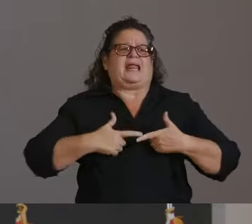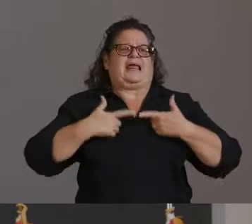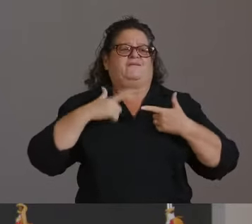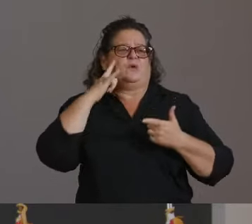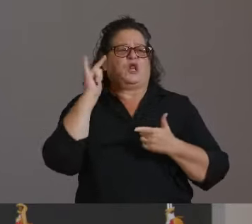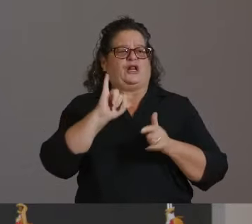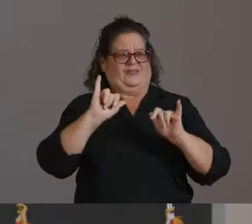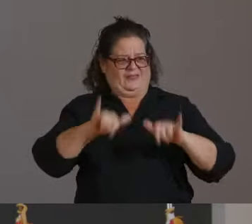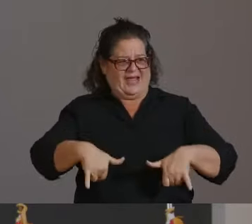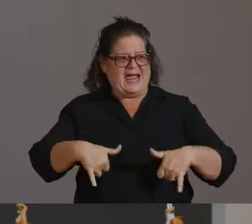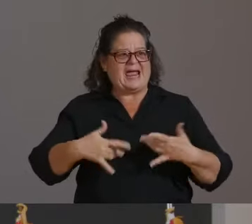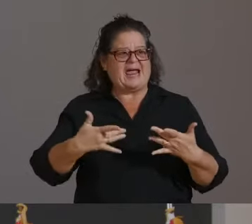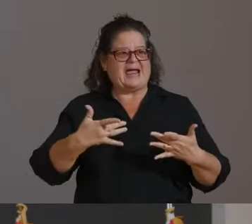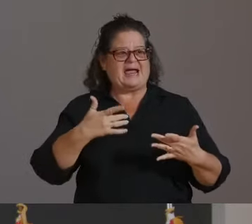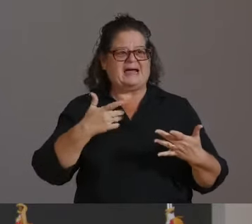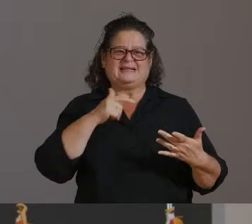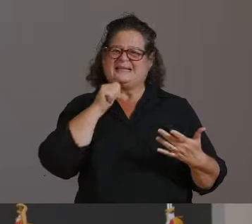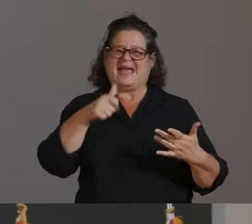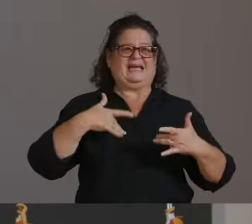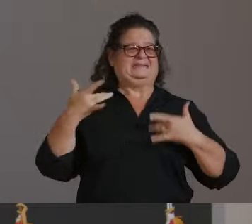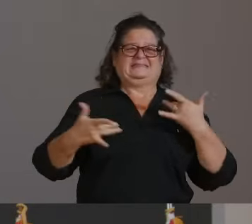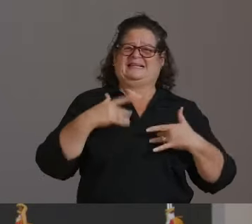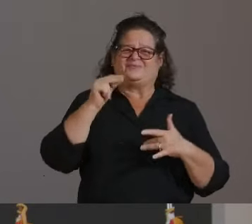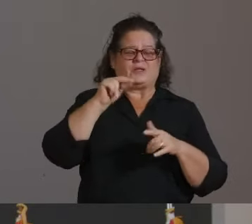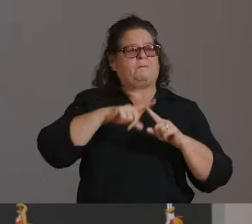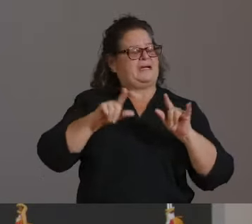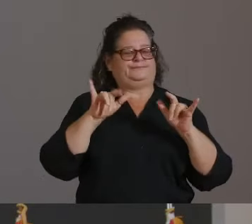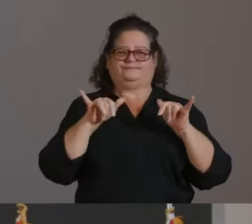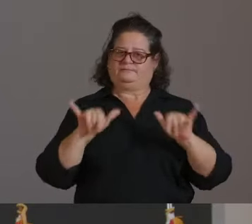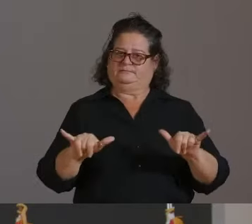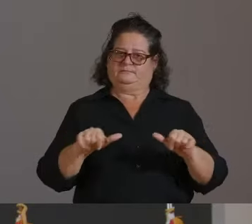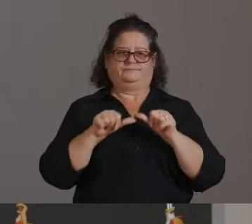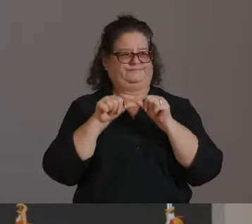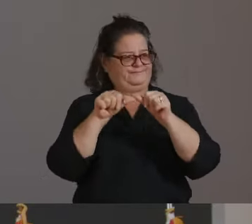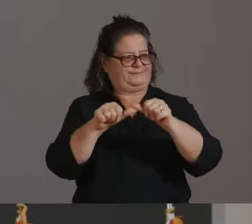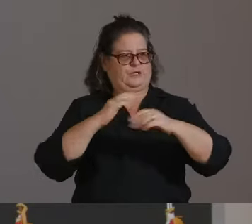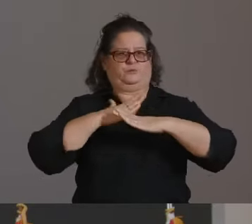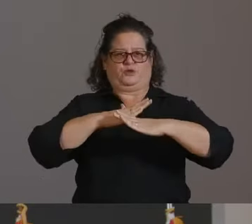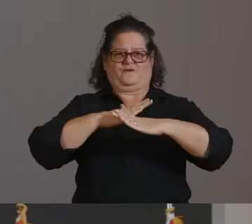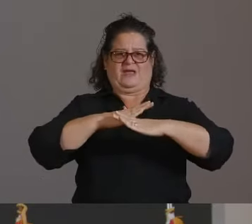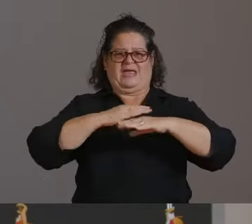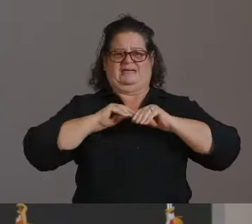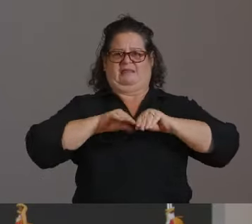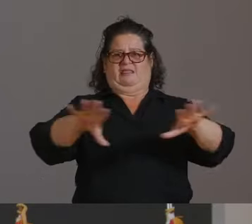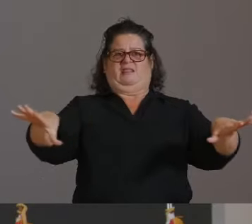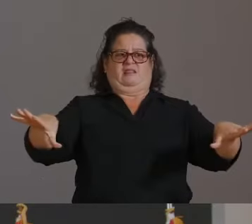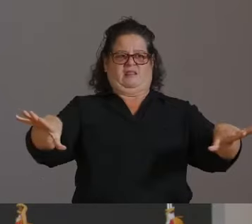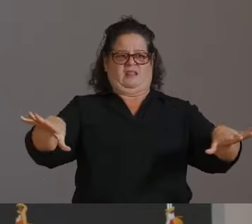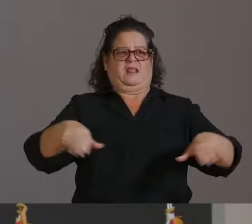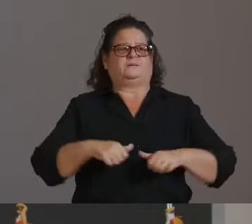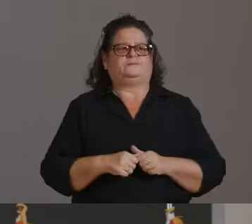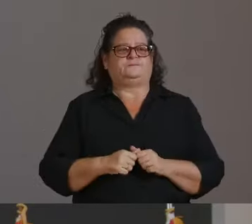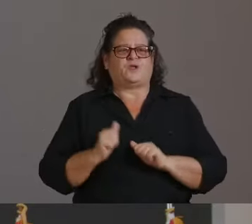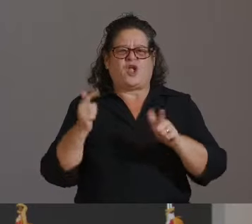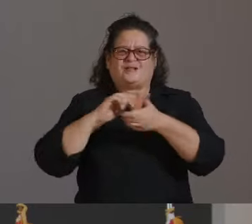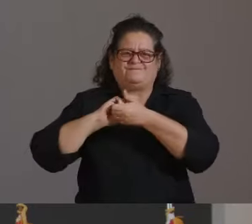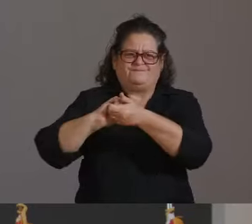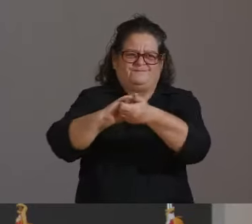CAN PREVENT THE SPREAD OF THESE RESPIRATORY ILLNESSES. WE ARE ALL IN THIS TOGETHER, AND I THANK GOVERNOR DUCEY AND DR.